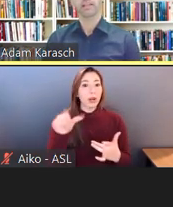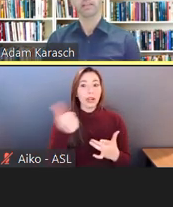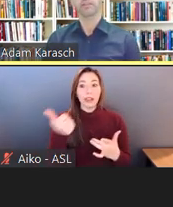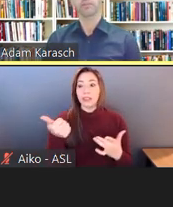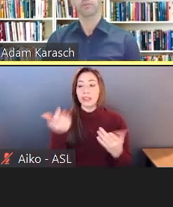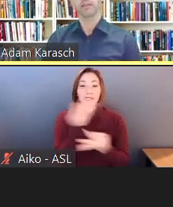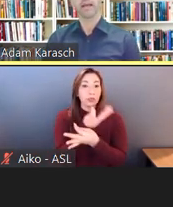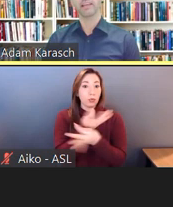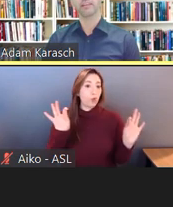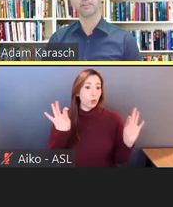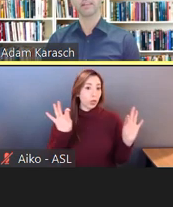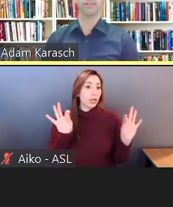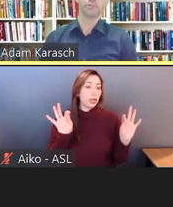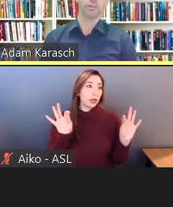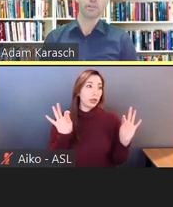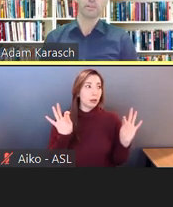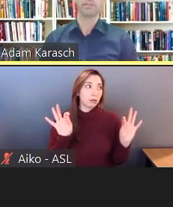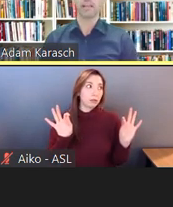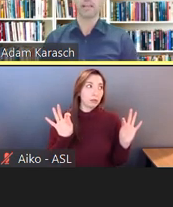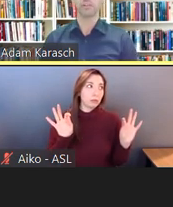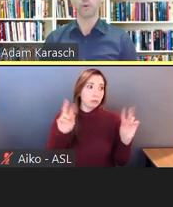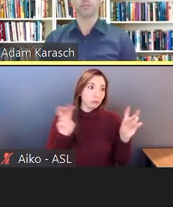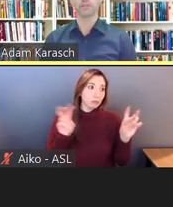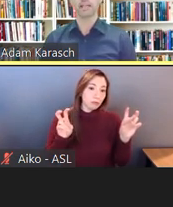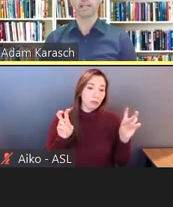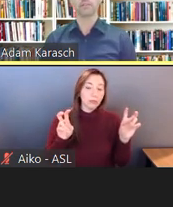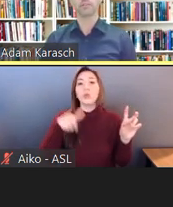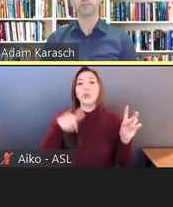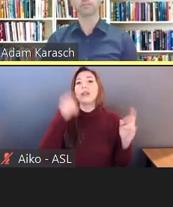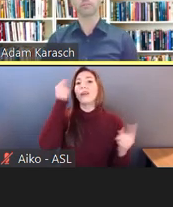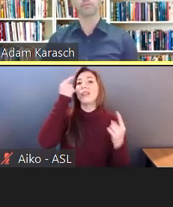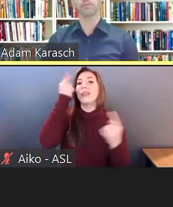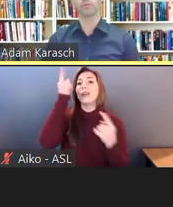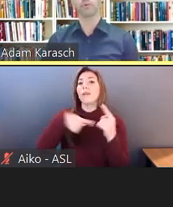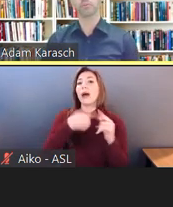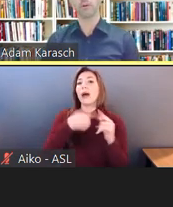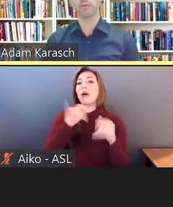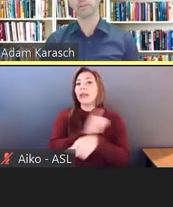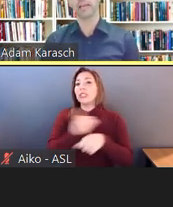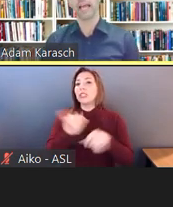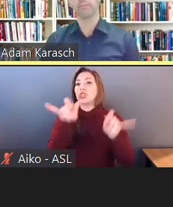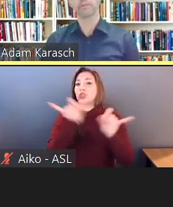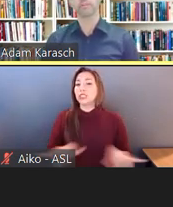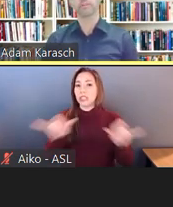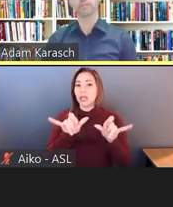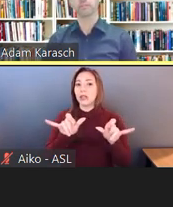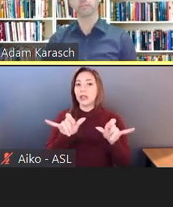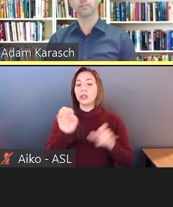is we get back into the industry-standard question. What's probably going to happen is